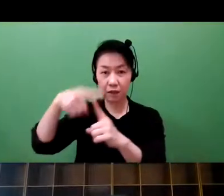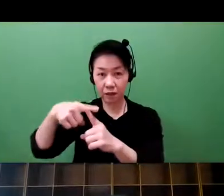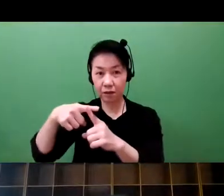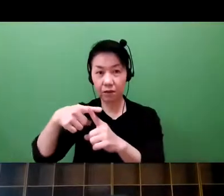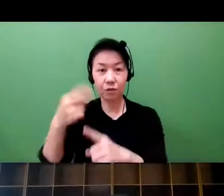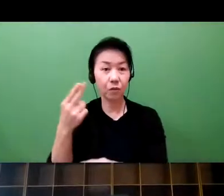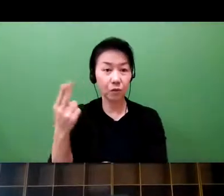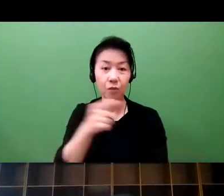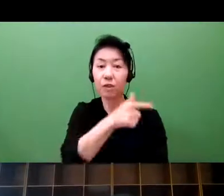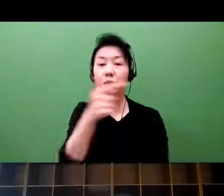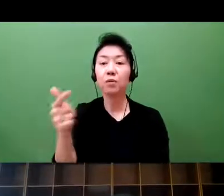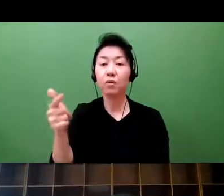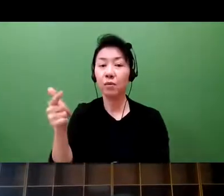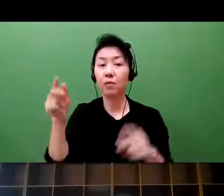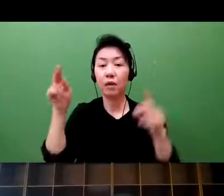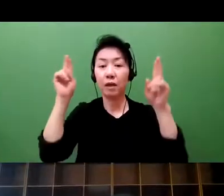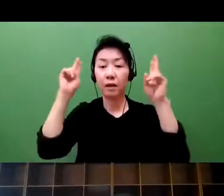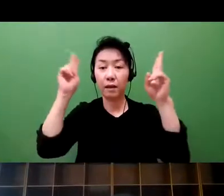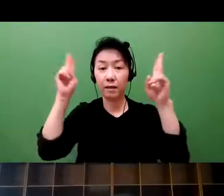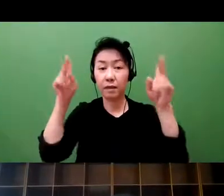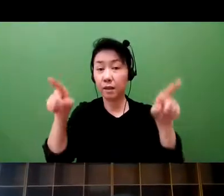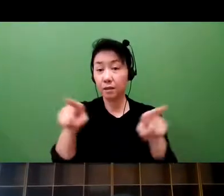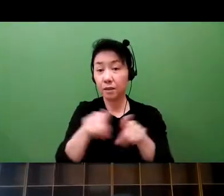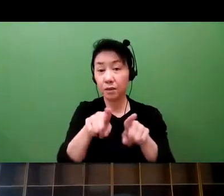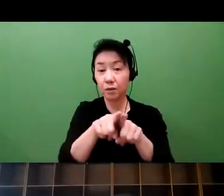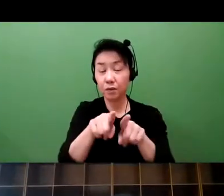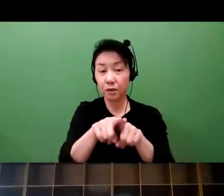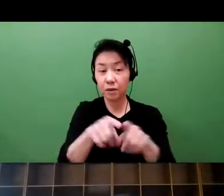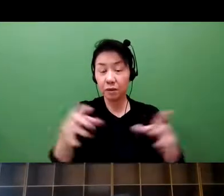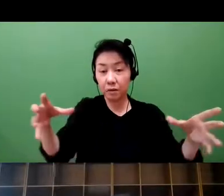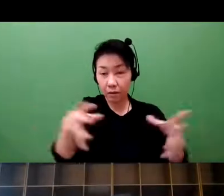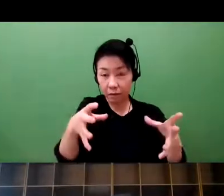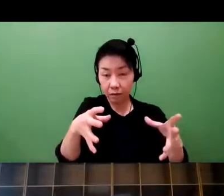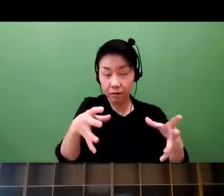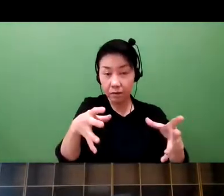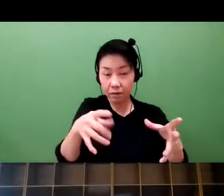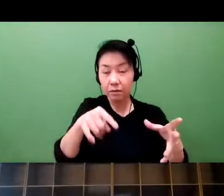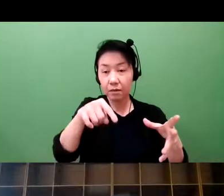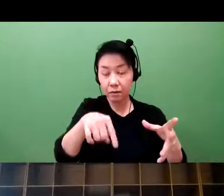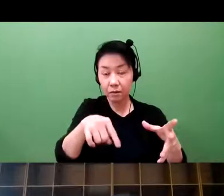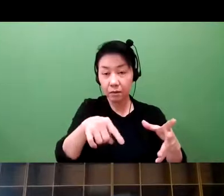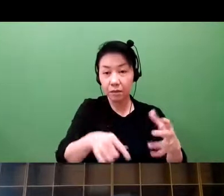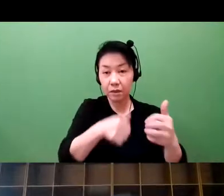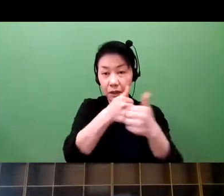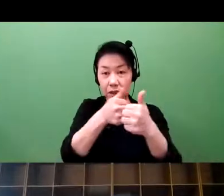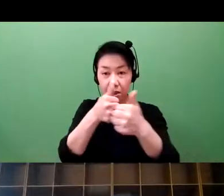NTT DOCOMO also, M3 have also formed an alliance in this segment as well. So this indicates the number of startups